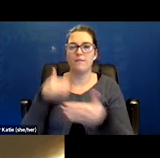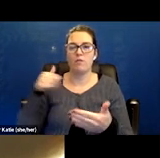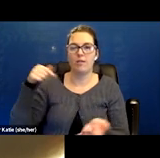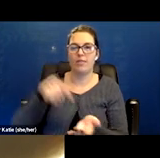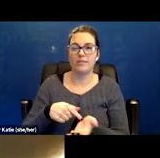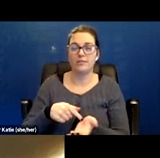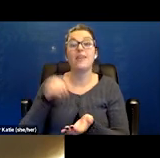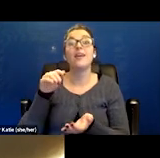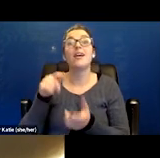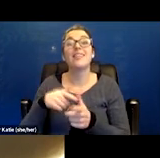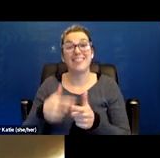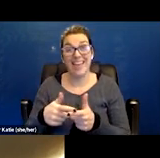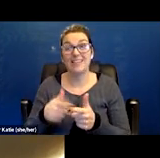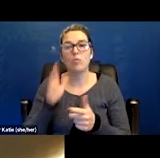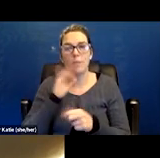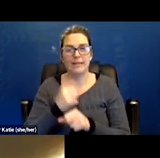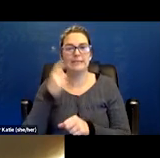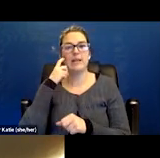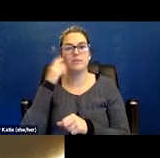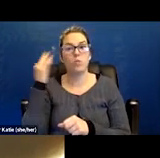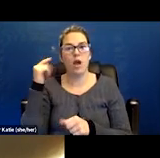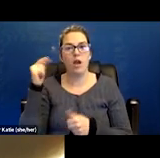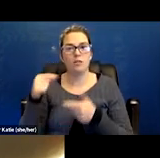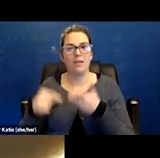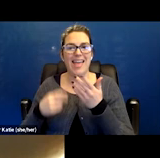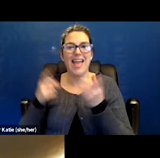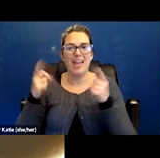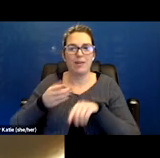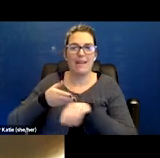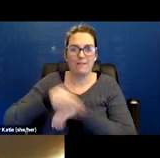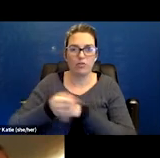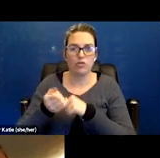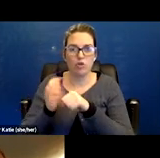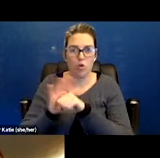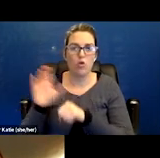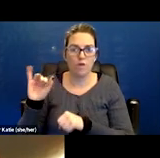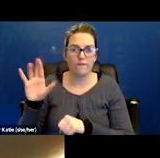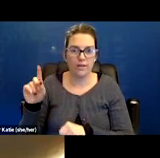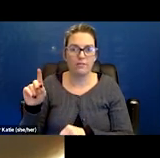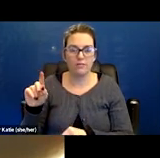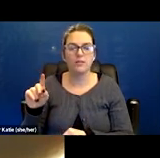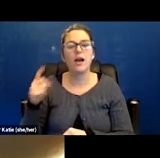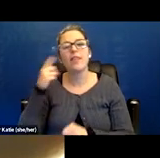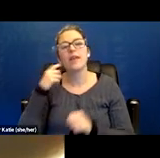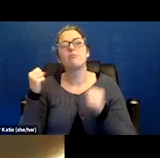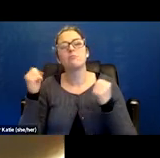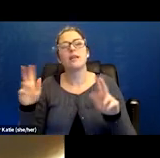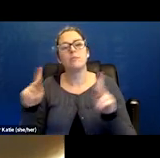But I think a lot of patients, and also claimants because of the vague nature